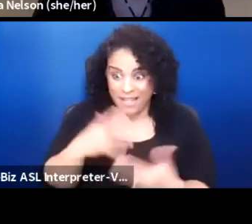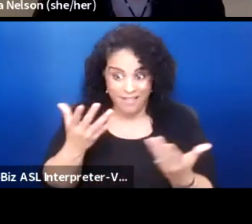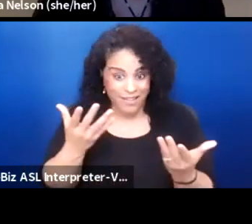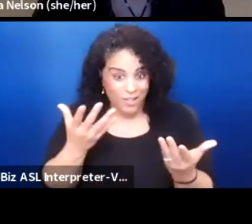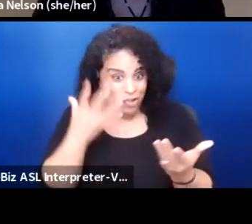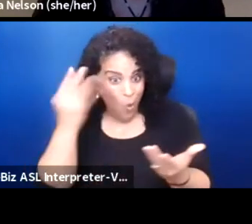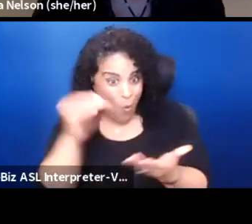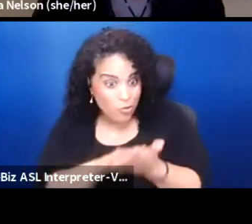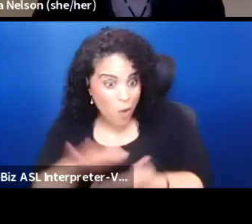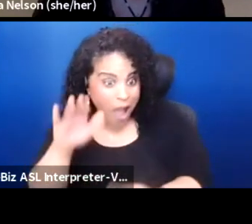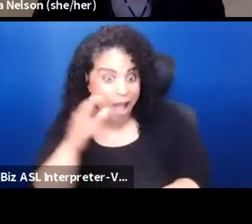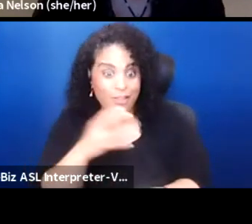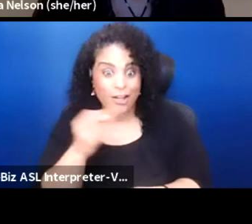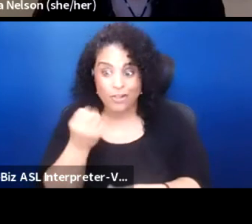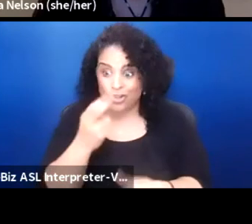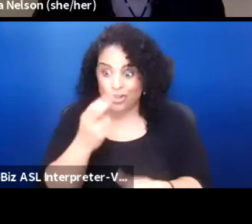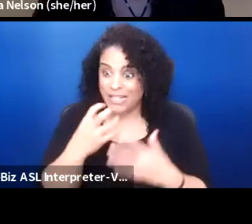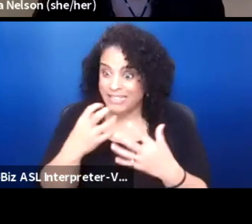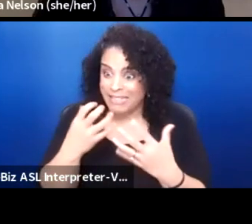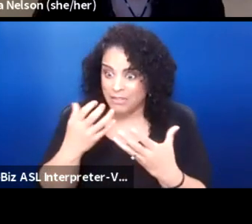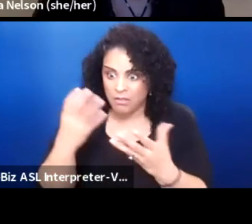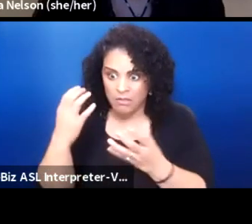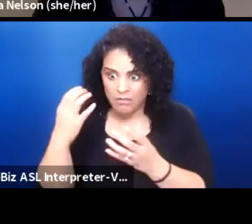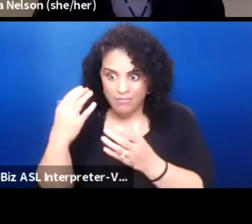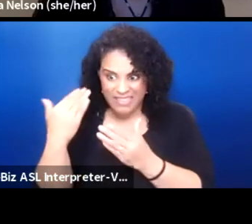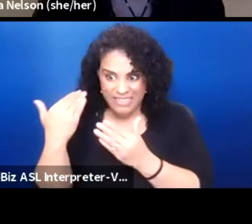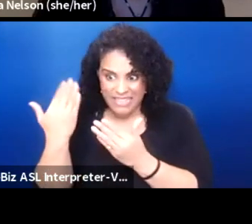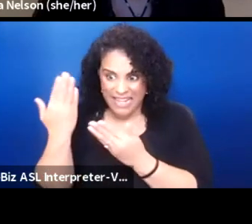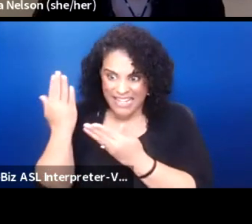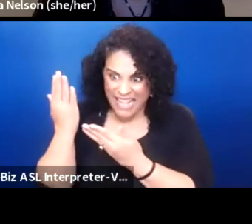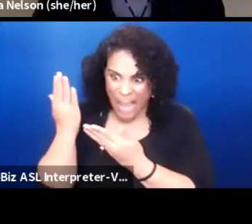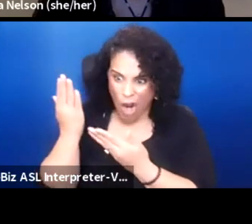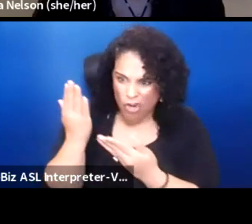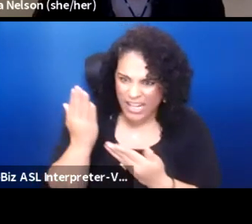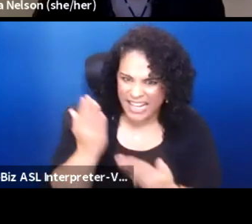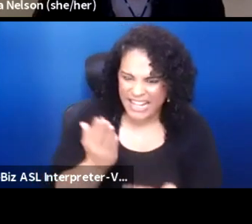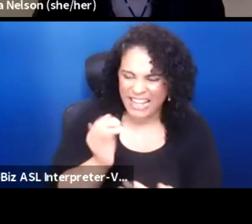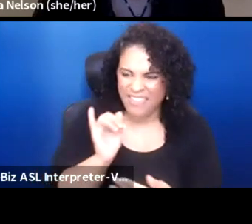and she's carrying this training that she got,